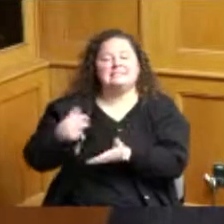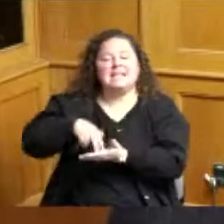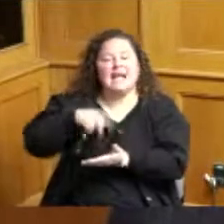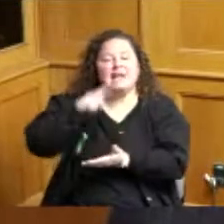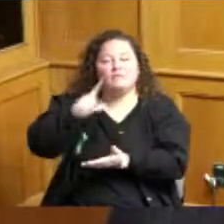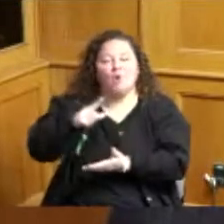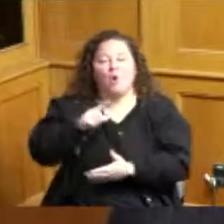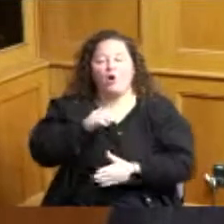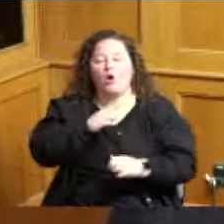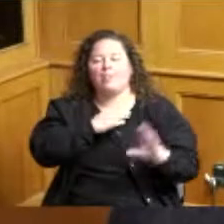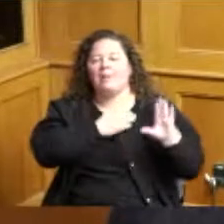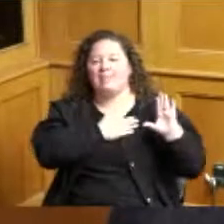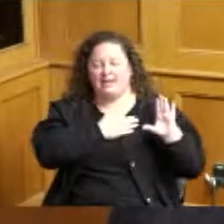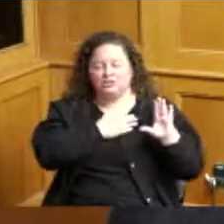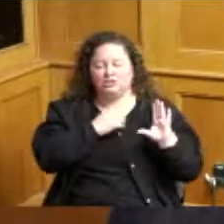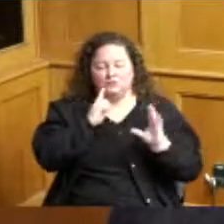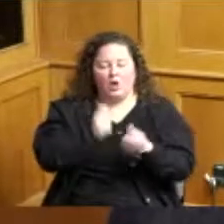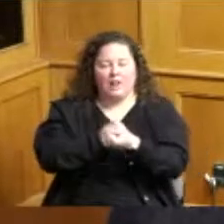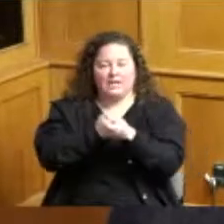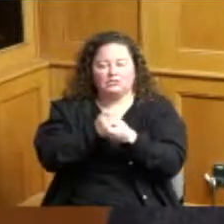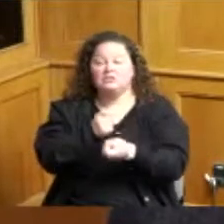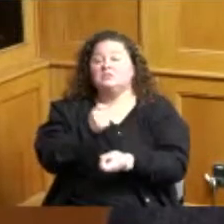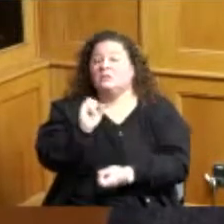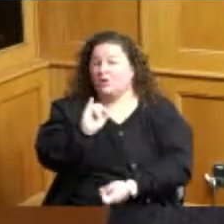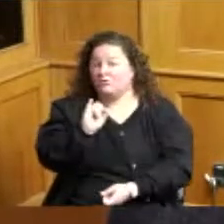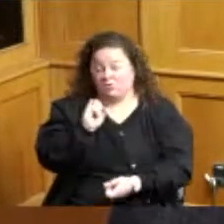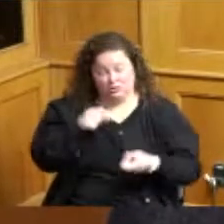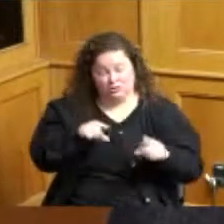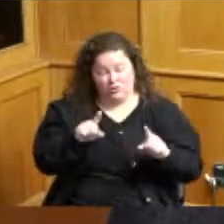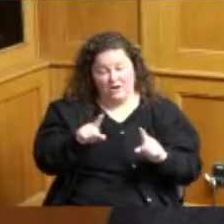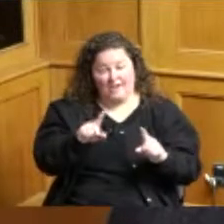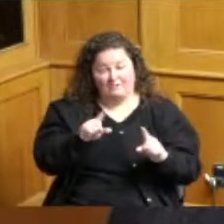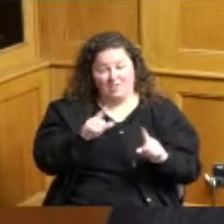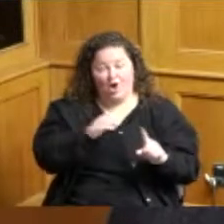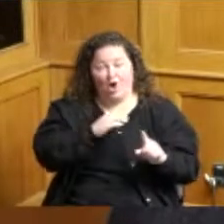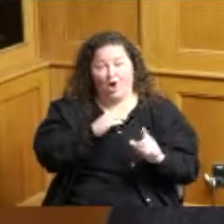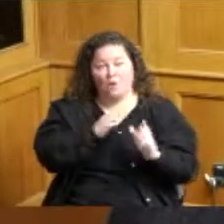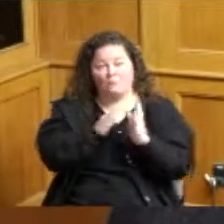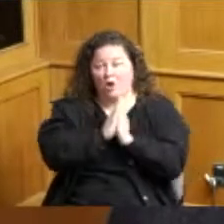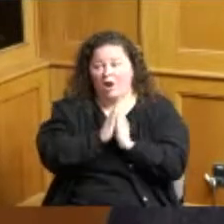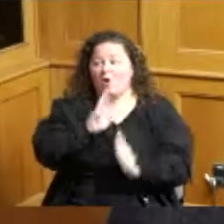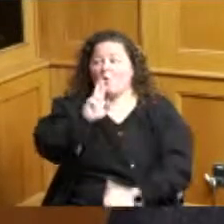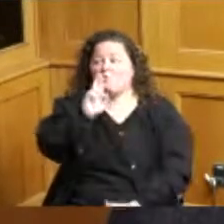you'd like if you would think about roe v wade and the position that people are in to make